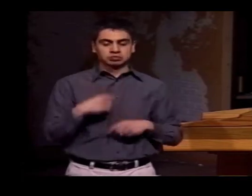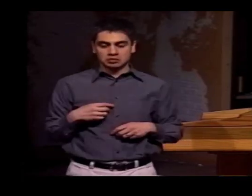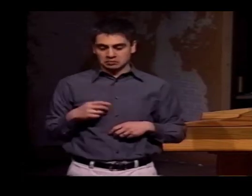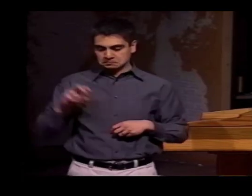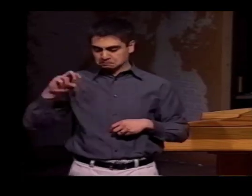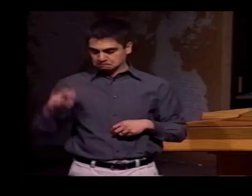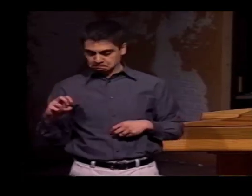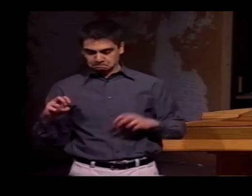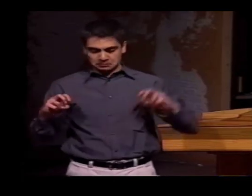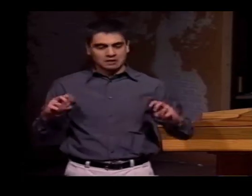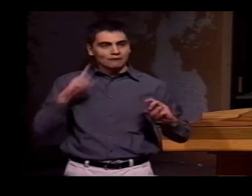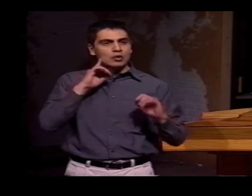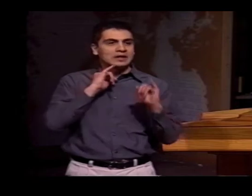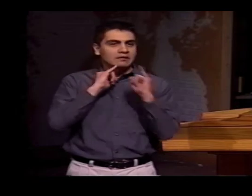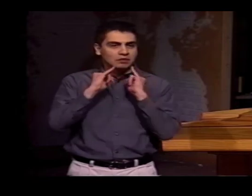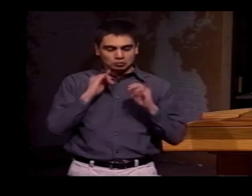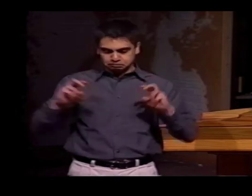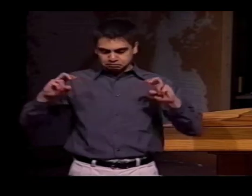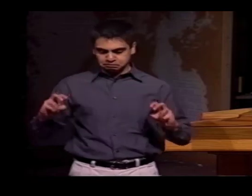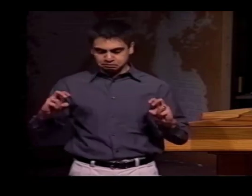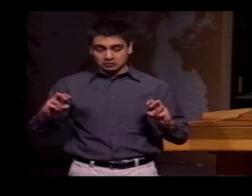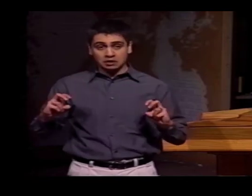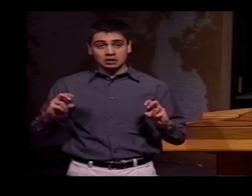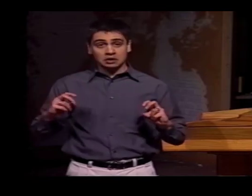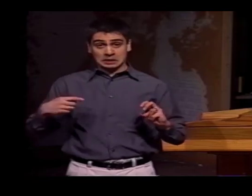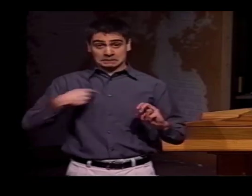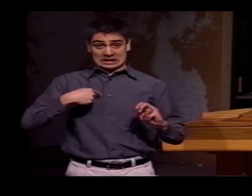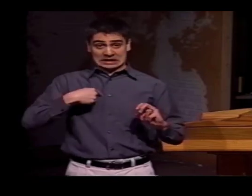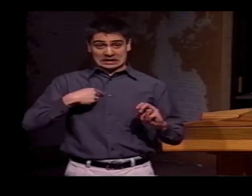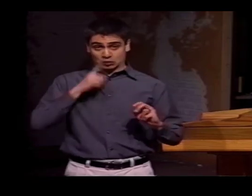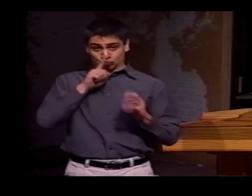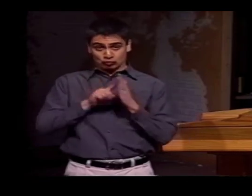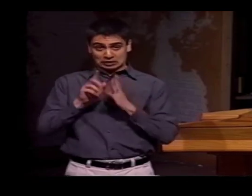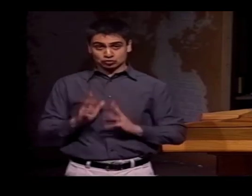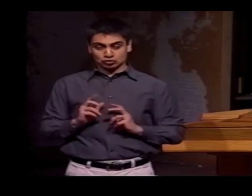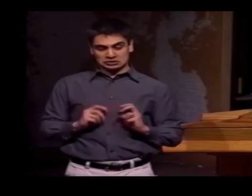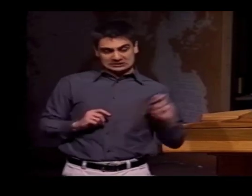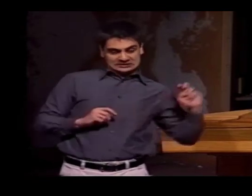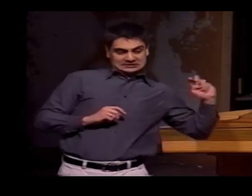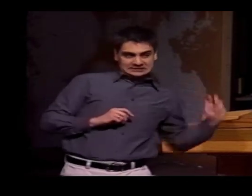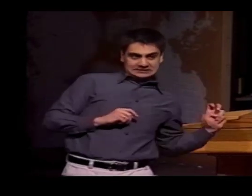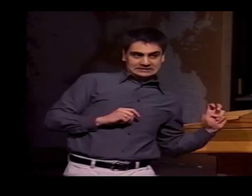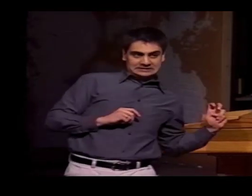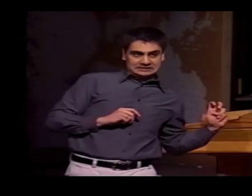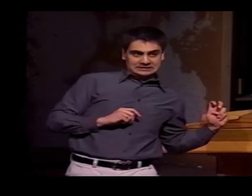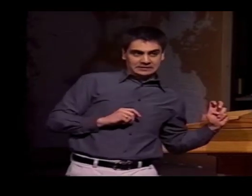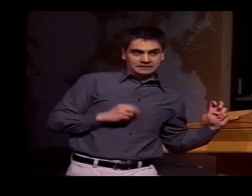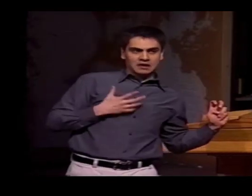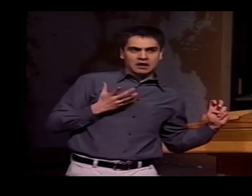OR A 4-SIDED-SHAPED OBJECT. THEN I, THE RESEARCHER, WOULD BE SITTING BACK IN